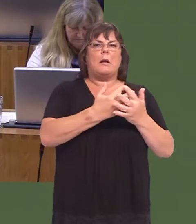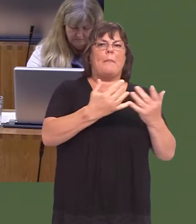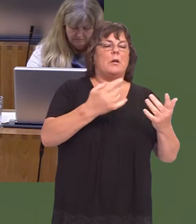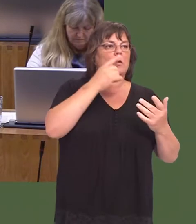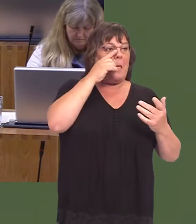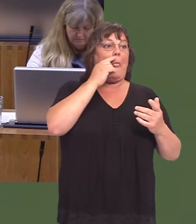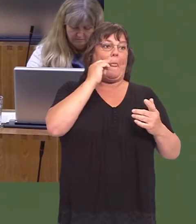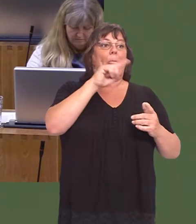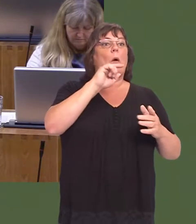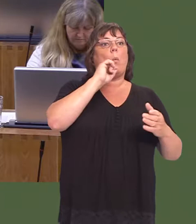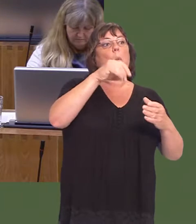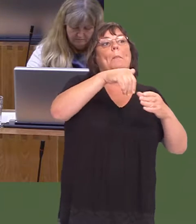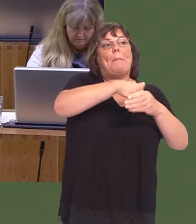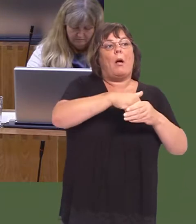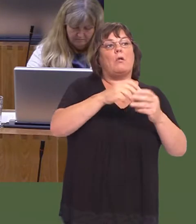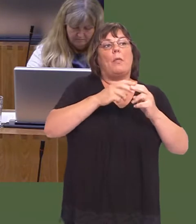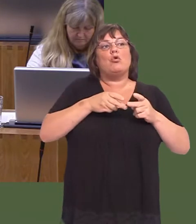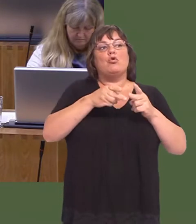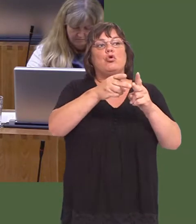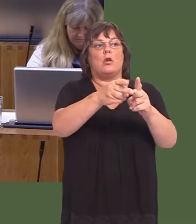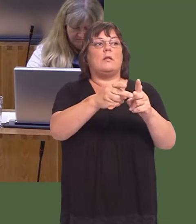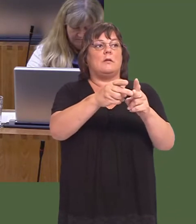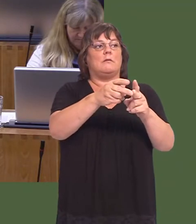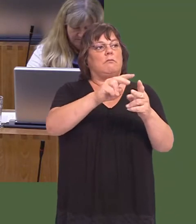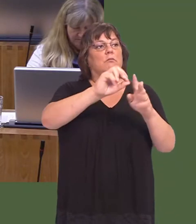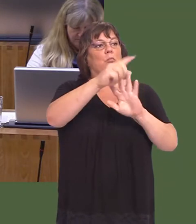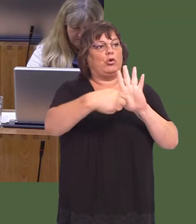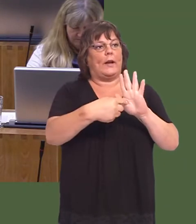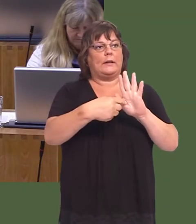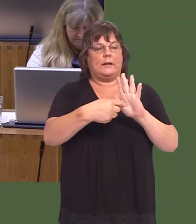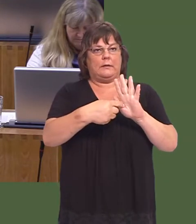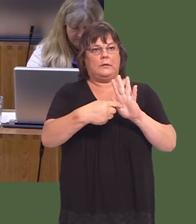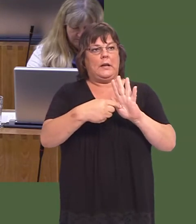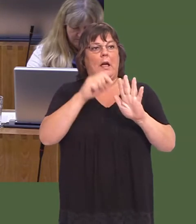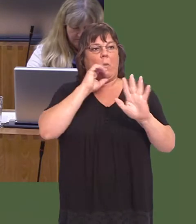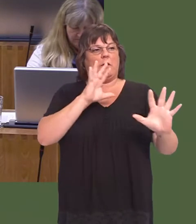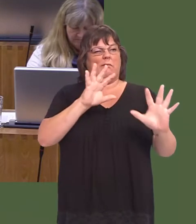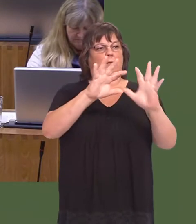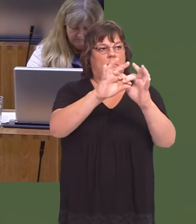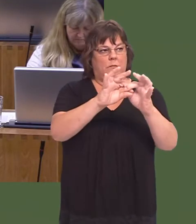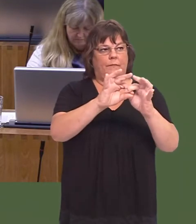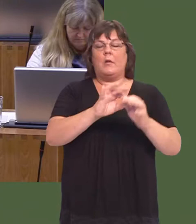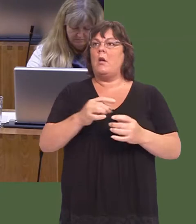that this formed part of the circuit scheme, the technology park. It was something that was mooted as part of that scheme.